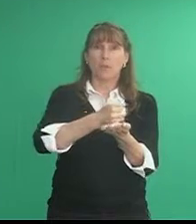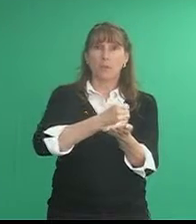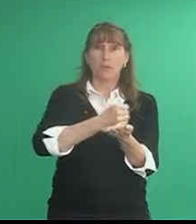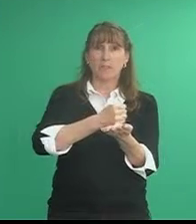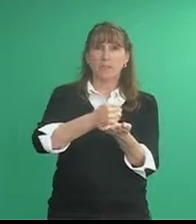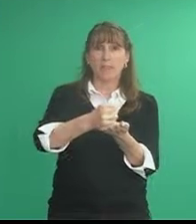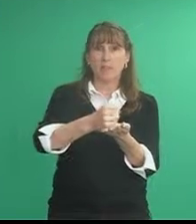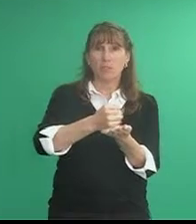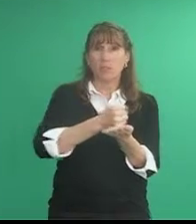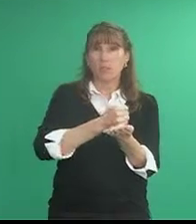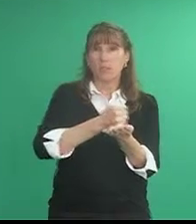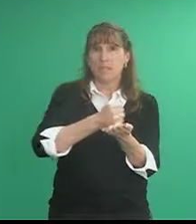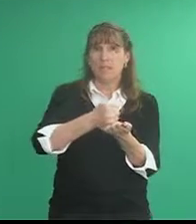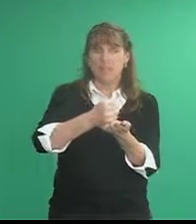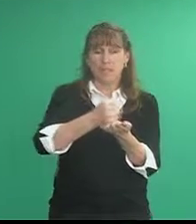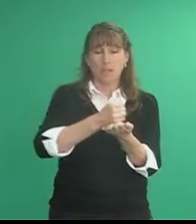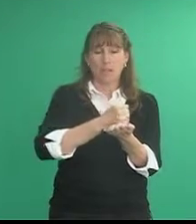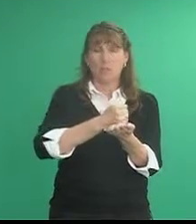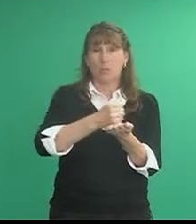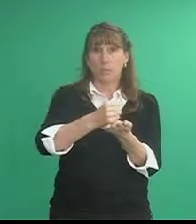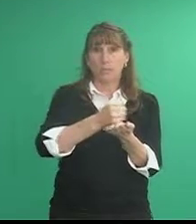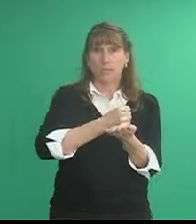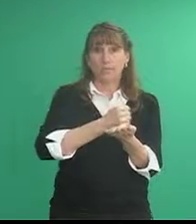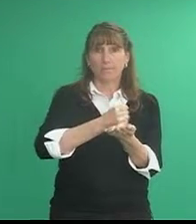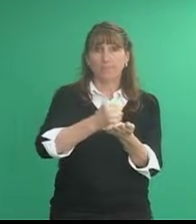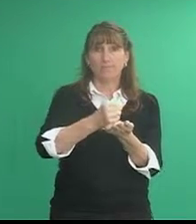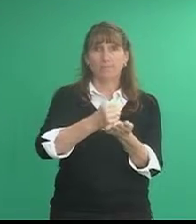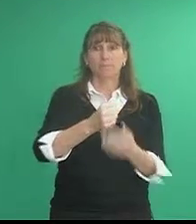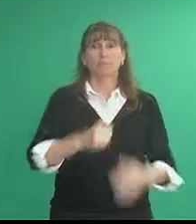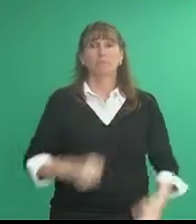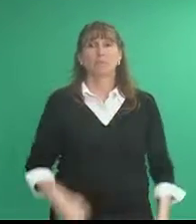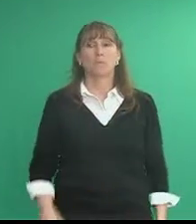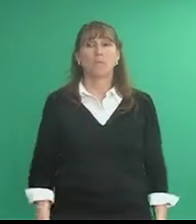with the sander maybe [ah] woodworking